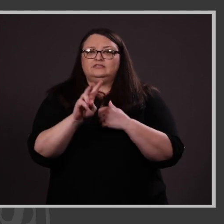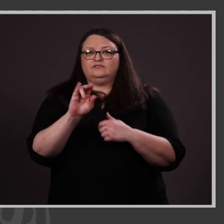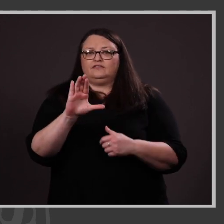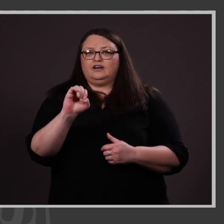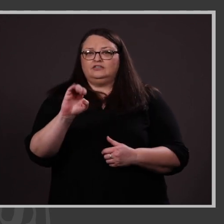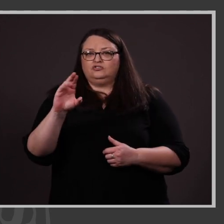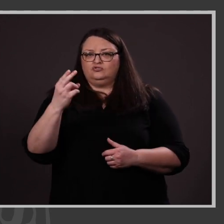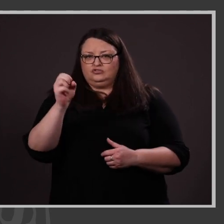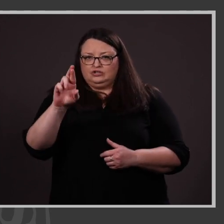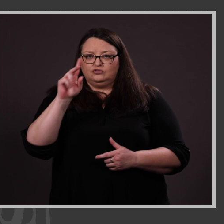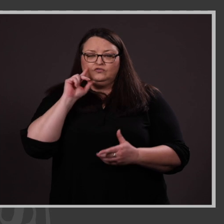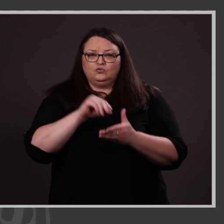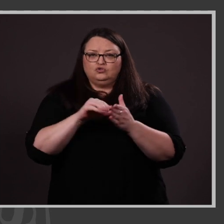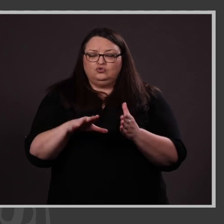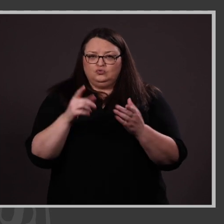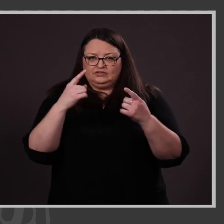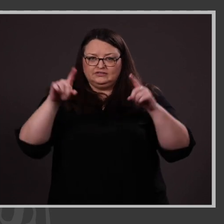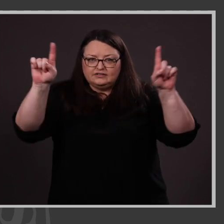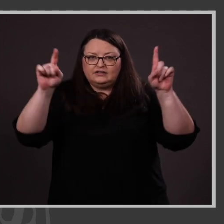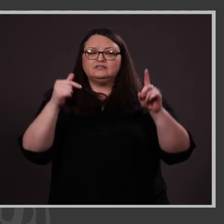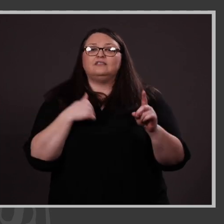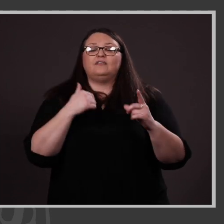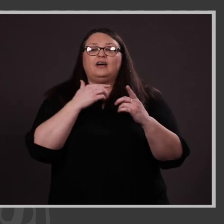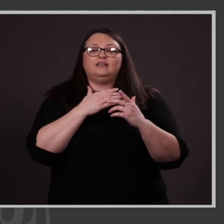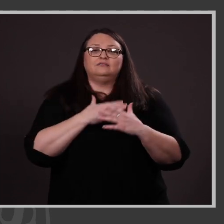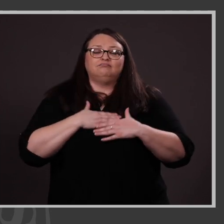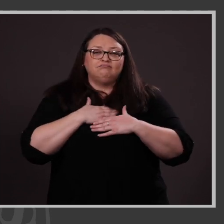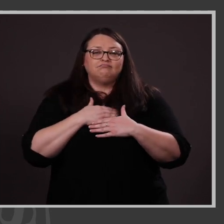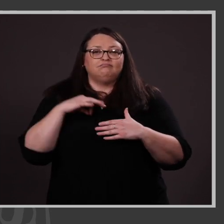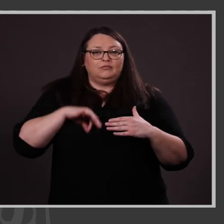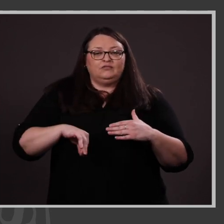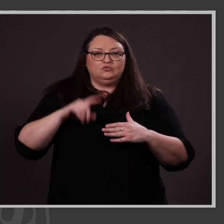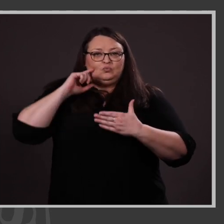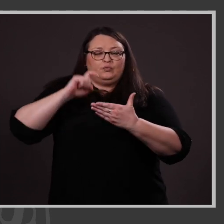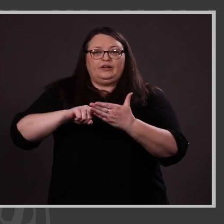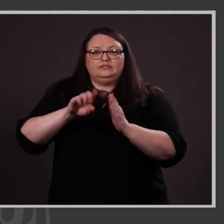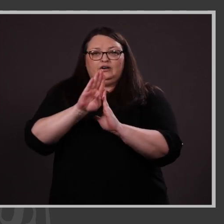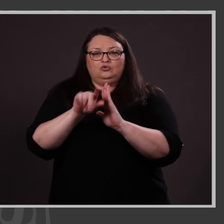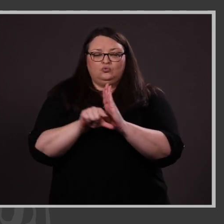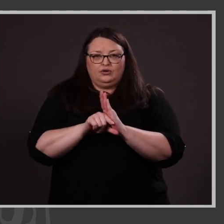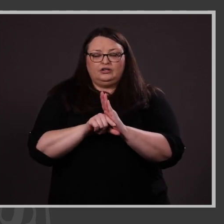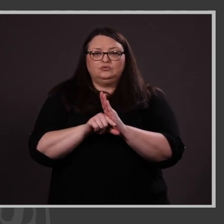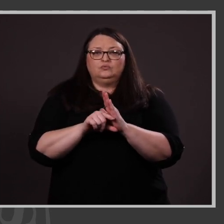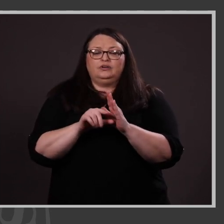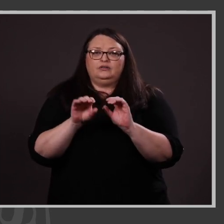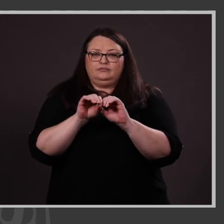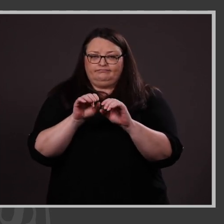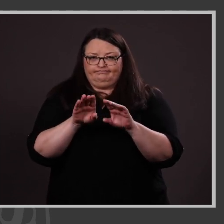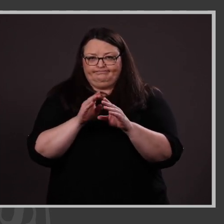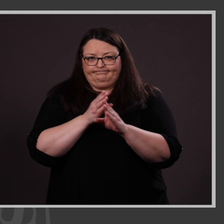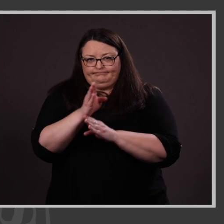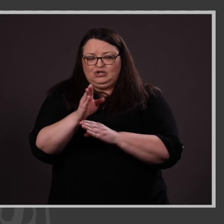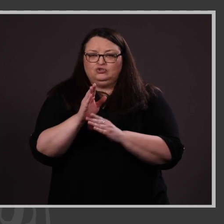Student Success. I have the privilege of recognizing the Undergraduate Major Awards. These honorees